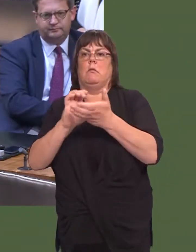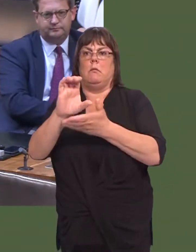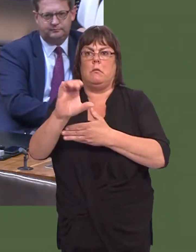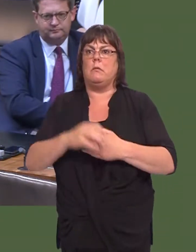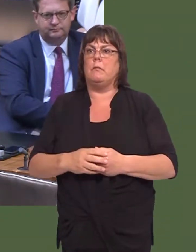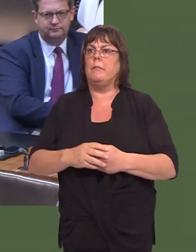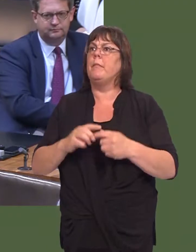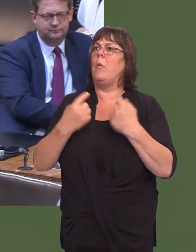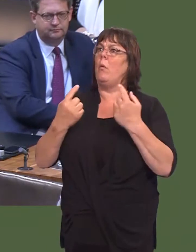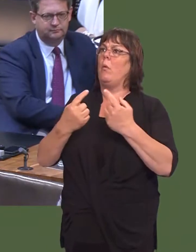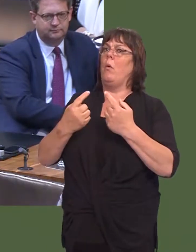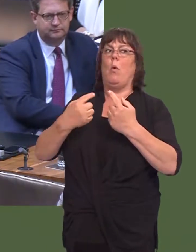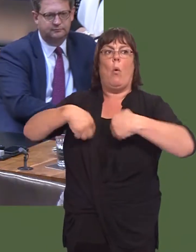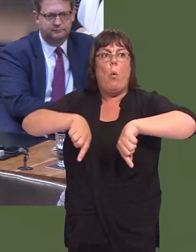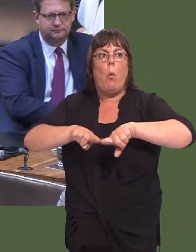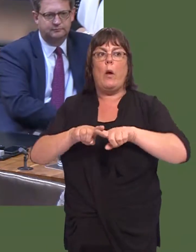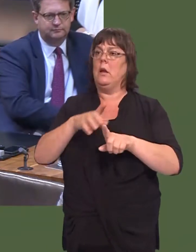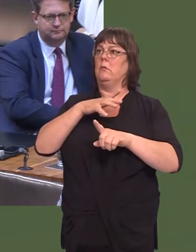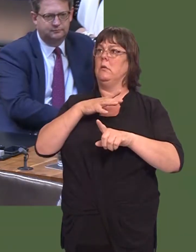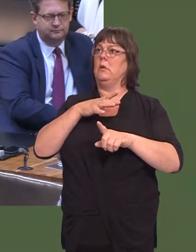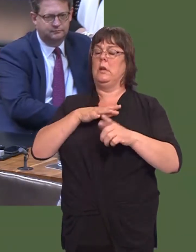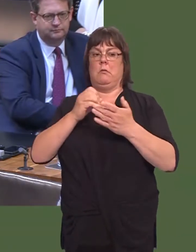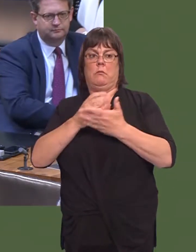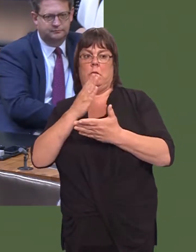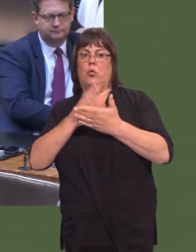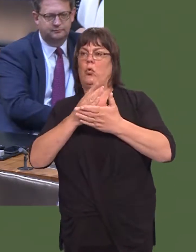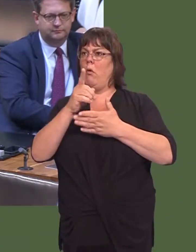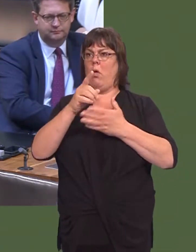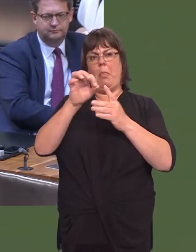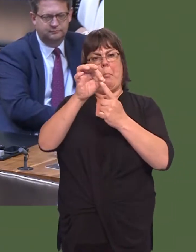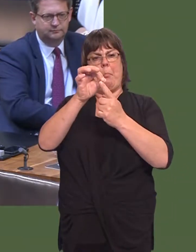for all concerned, including the people of Blaenau Gwent, that the fullest examination